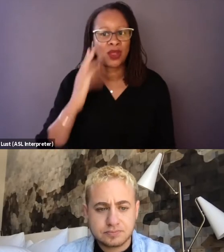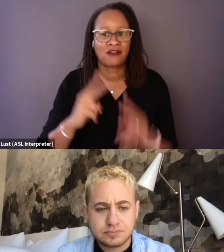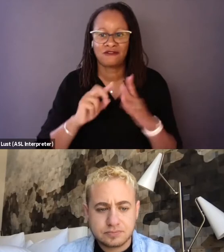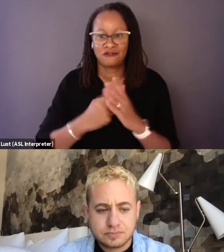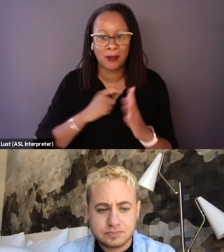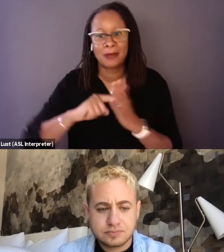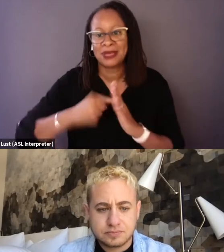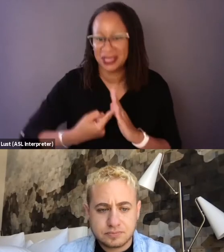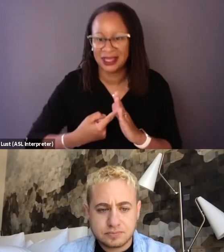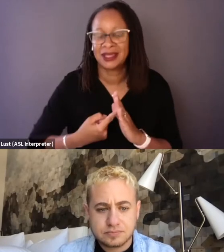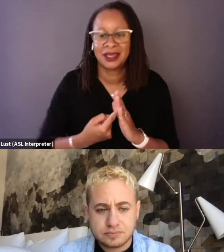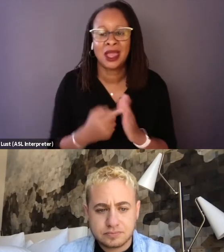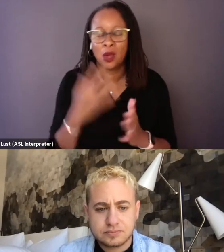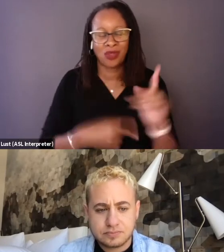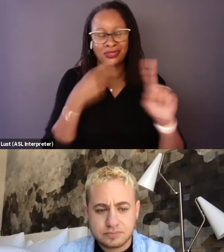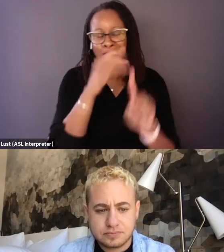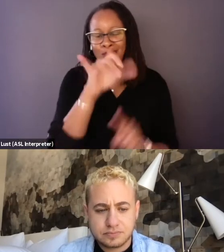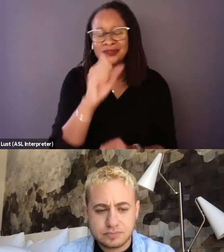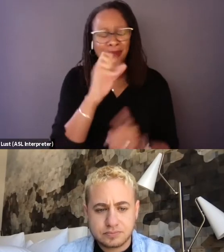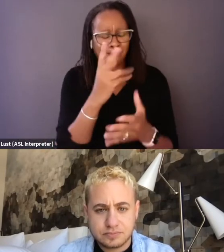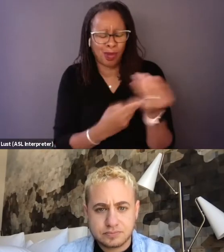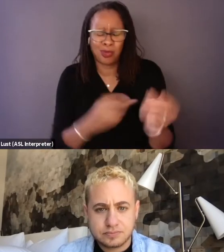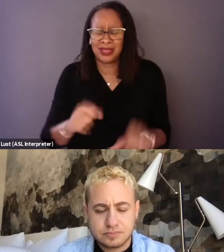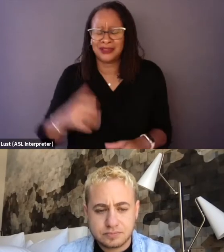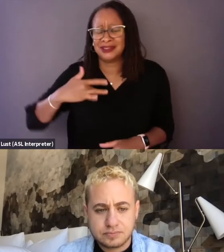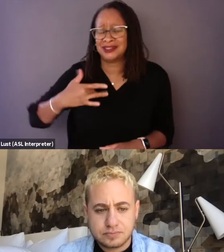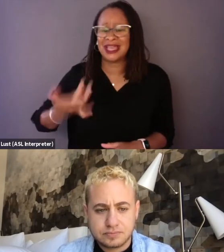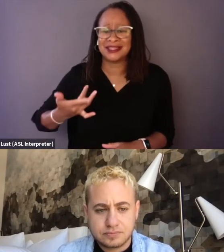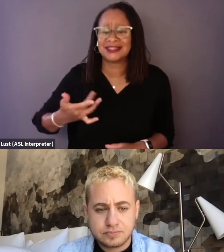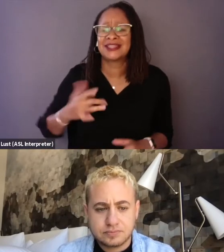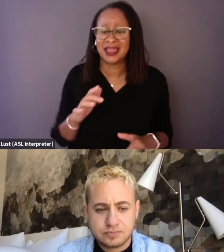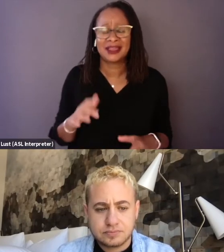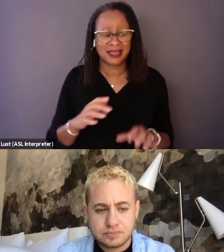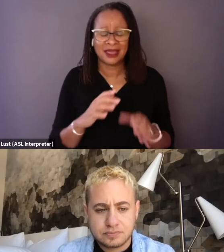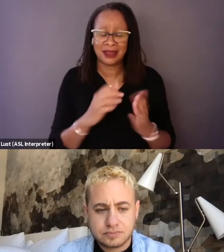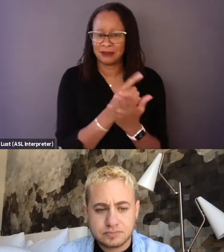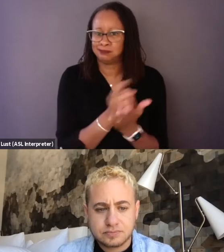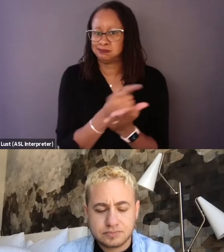because I think they could both sense that the needle was moving in a different direction.